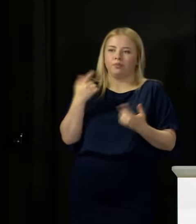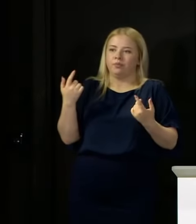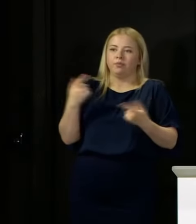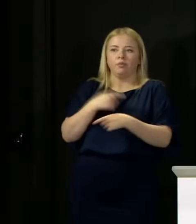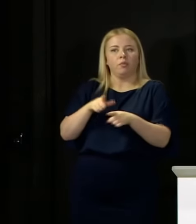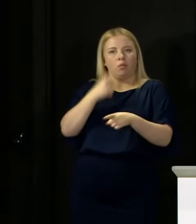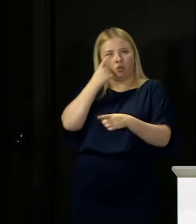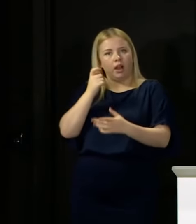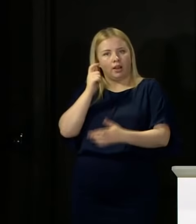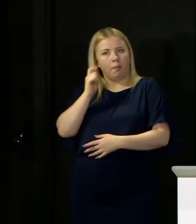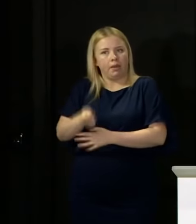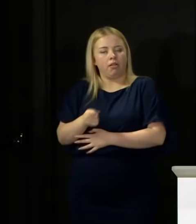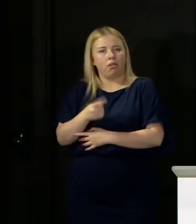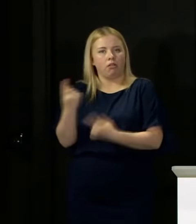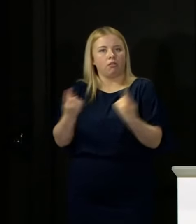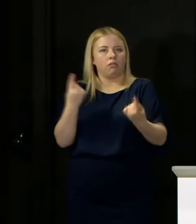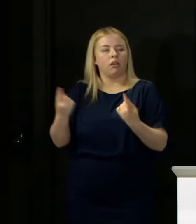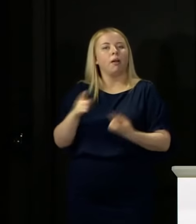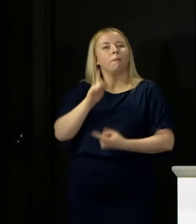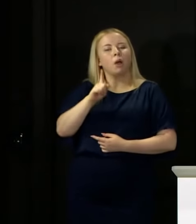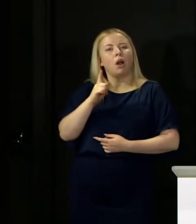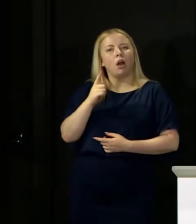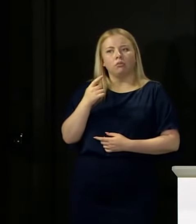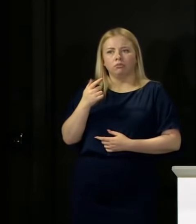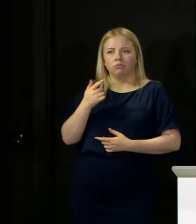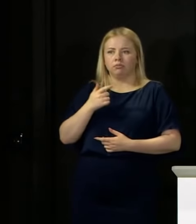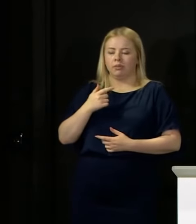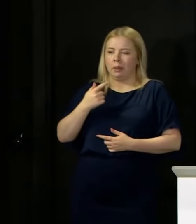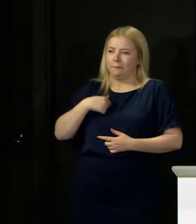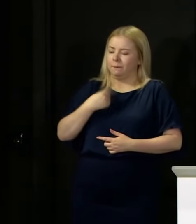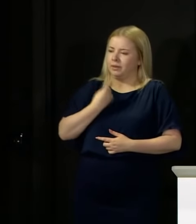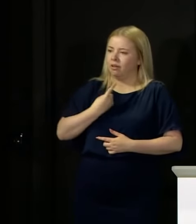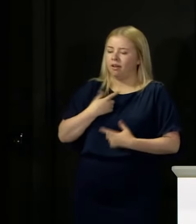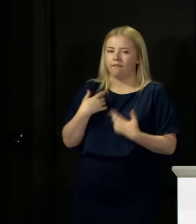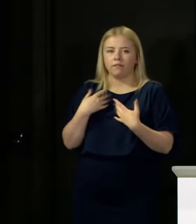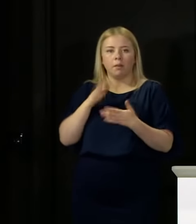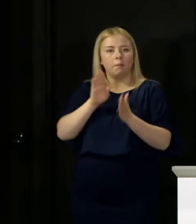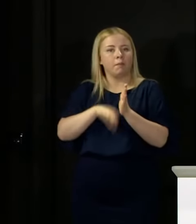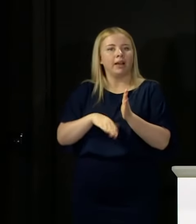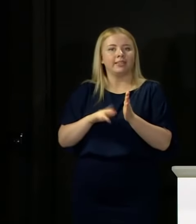for individuals, but if you as a young person are sitting there today with an A-pass Higher,